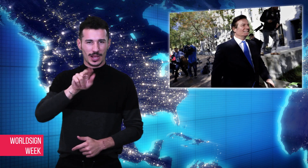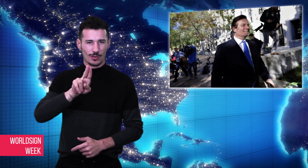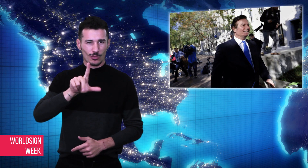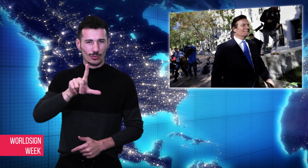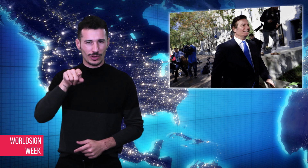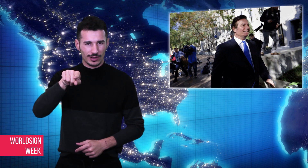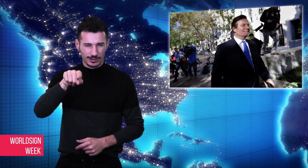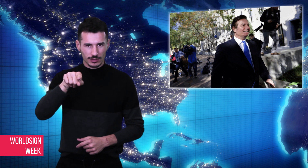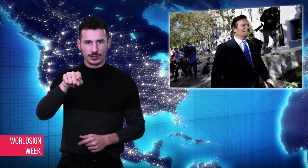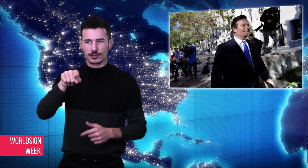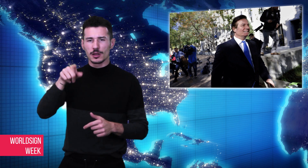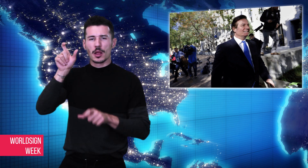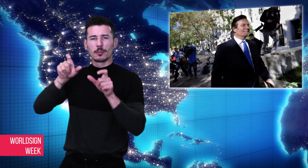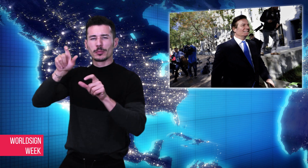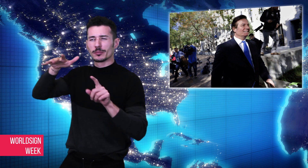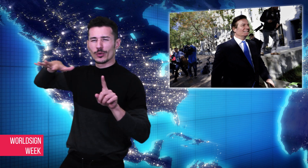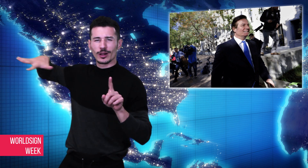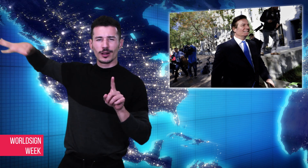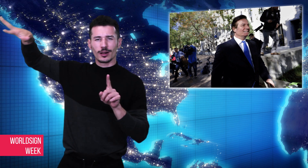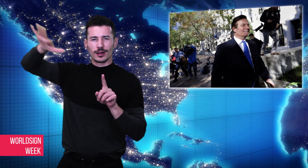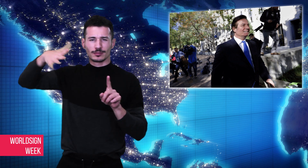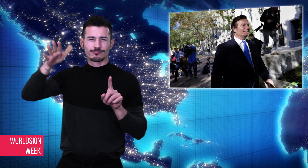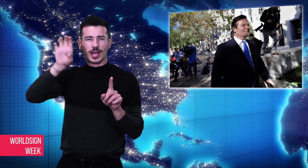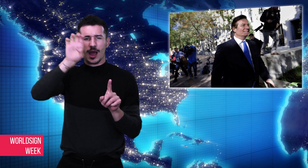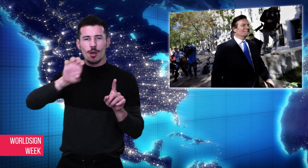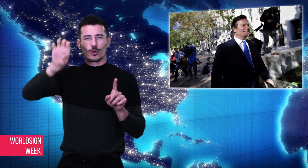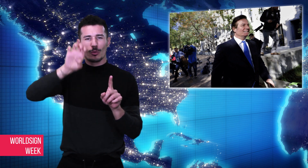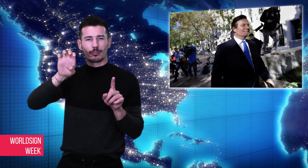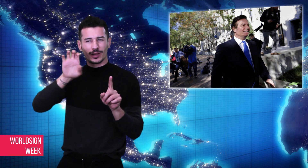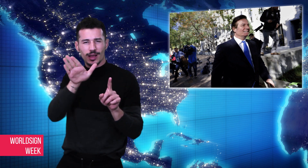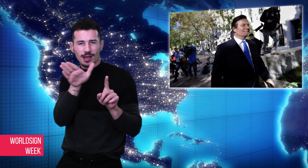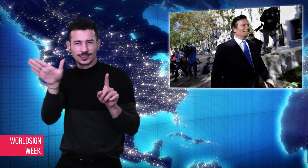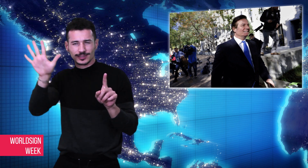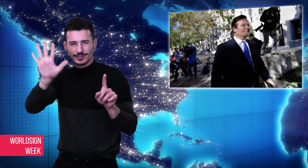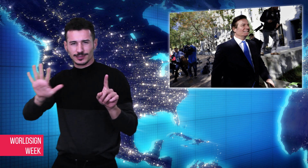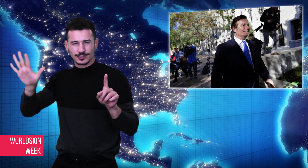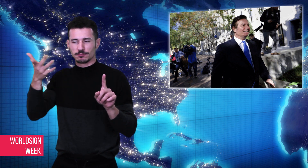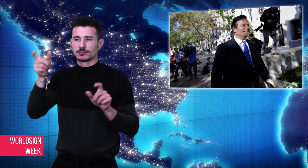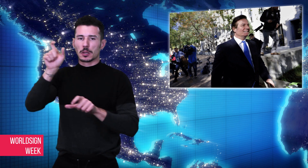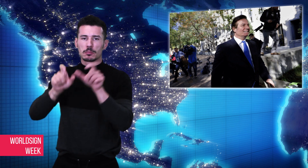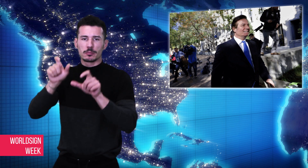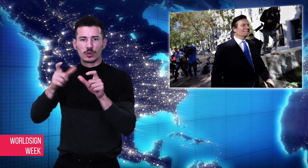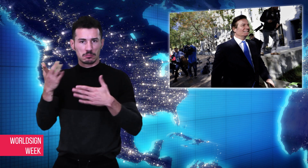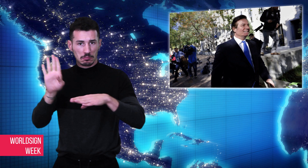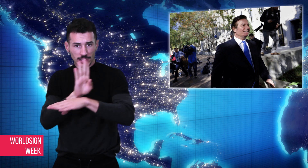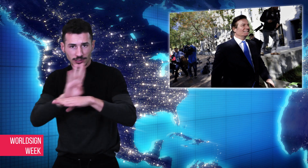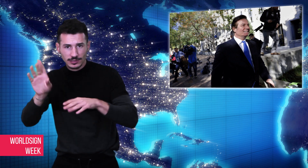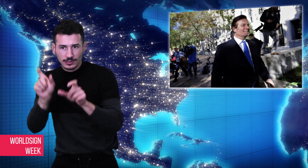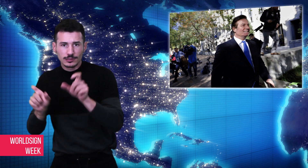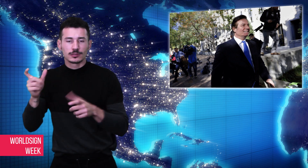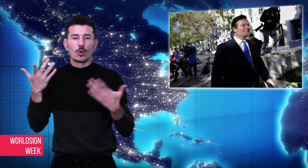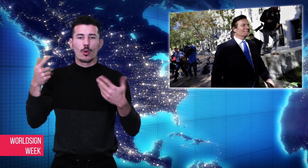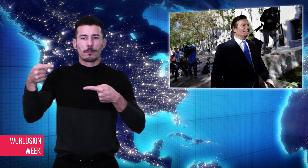exchange for consulting them. There is an investigation by the US government